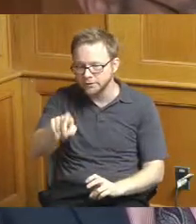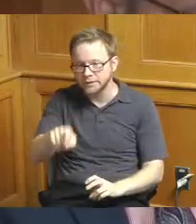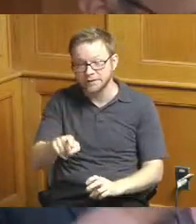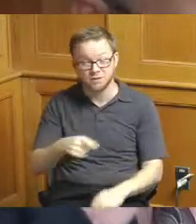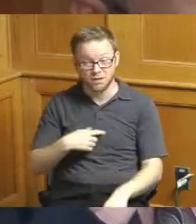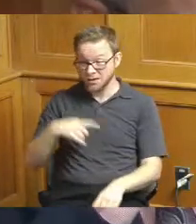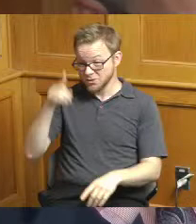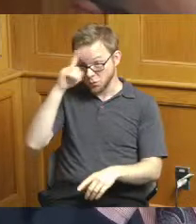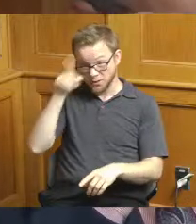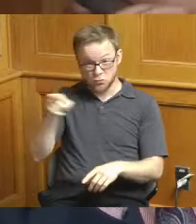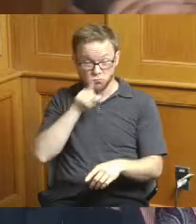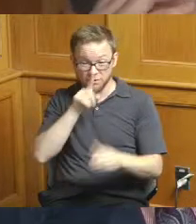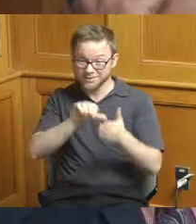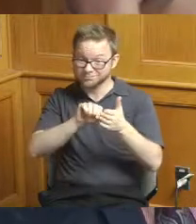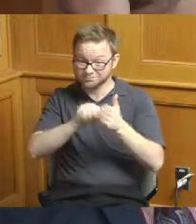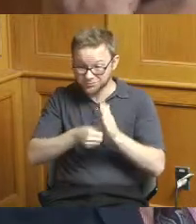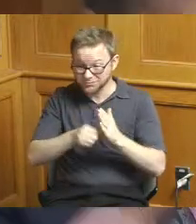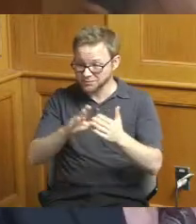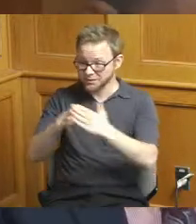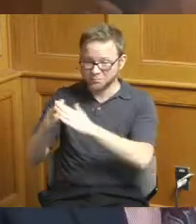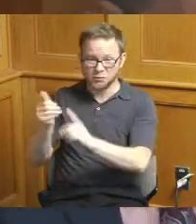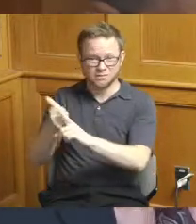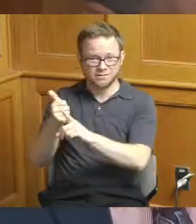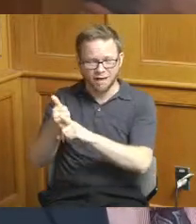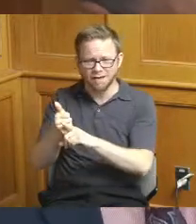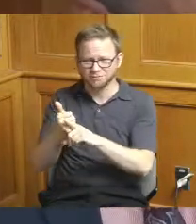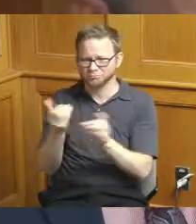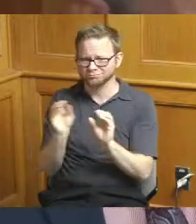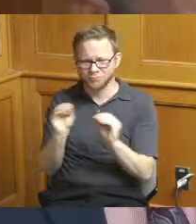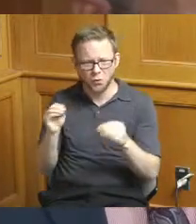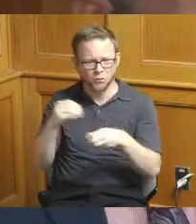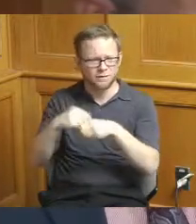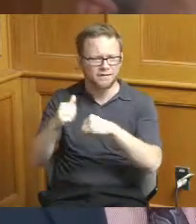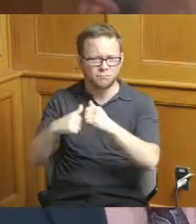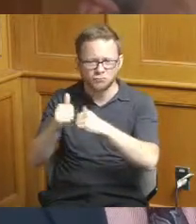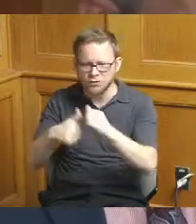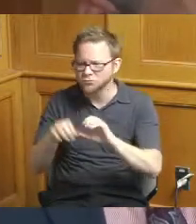have a lot of infrastructure perhaps or grant writers on staff or accountants on staff that can